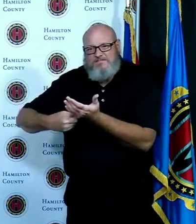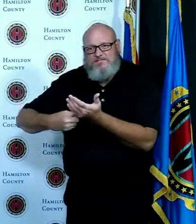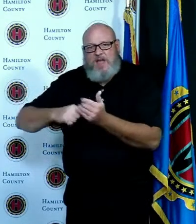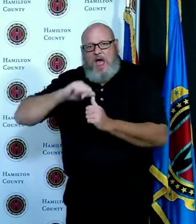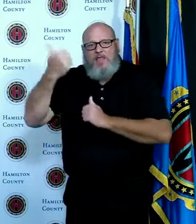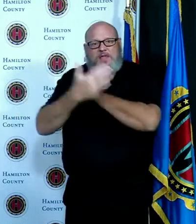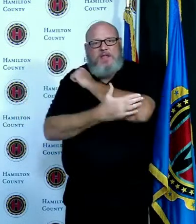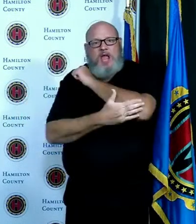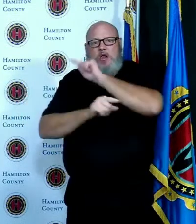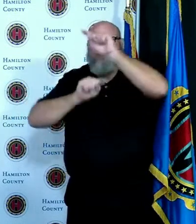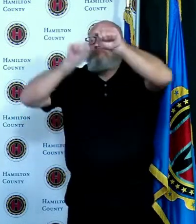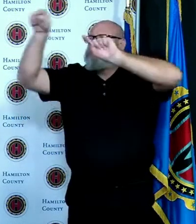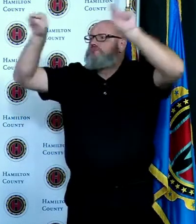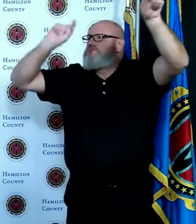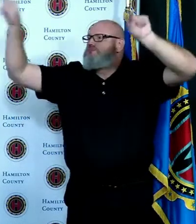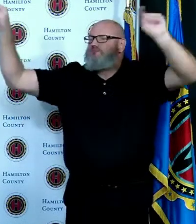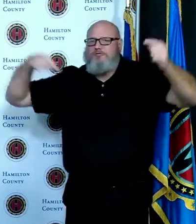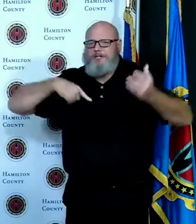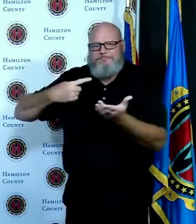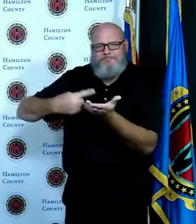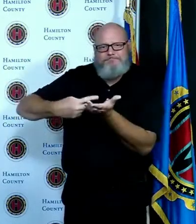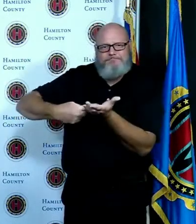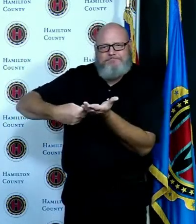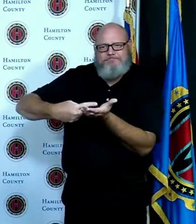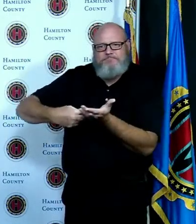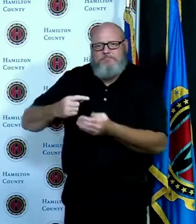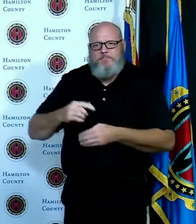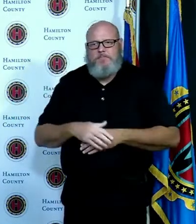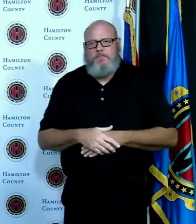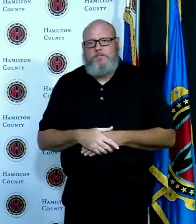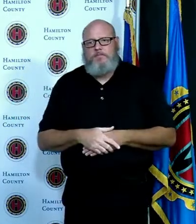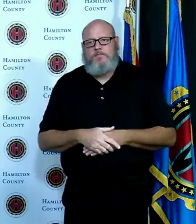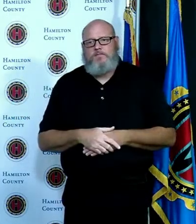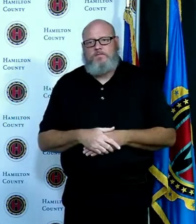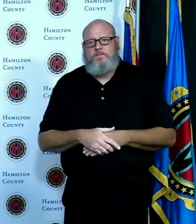the call Jill Meyer from the chamber was on the call so you can you can understand the collective